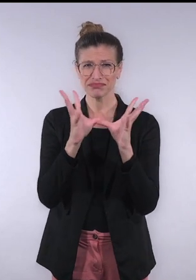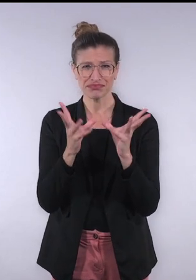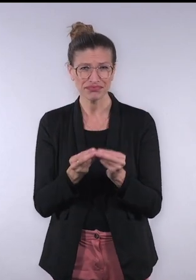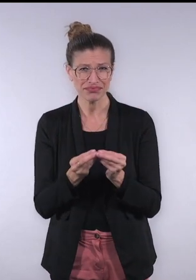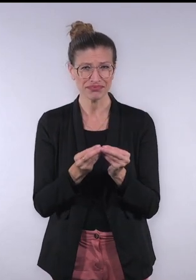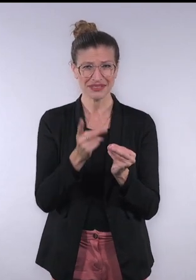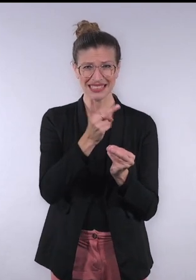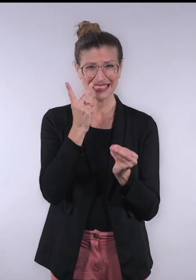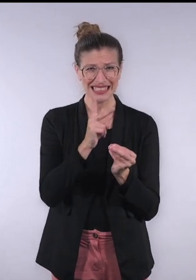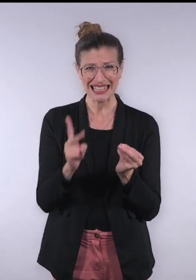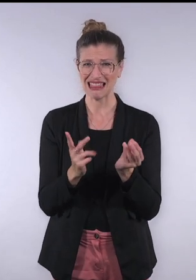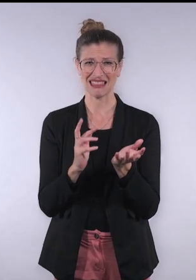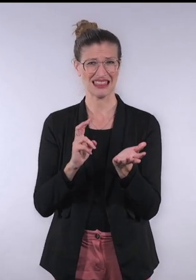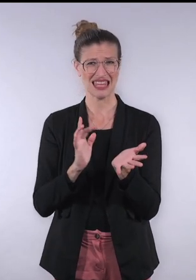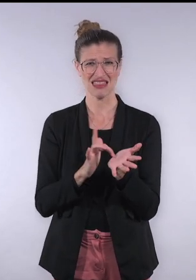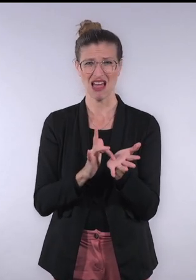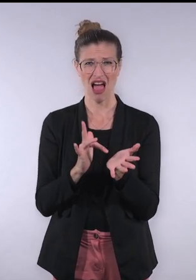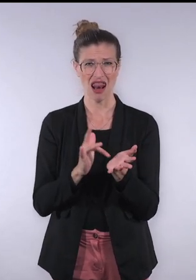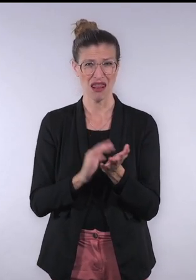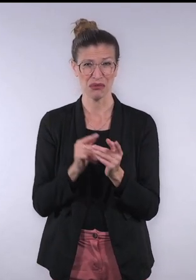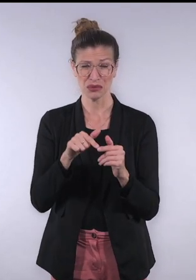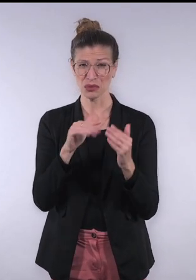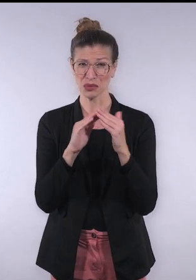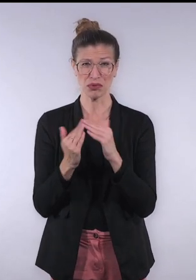Coverage: It covers all your digital assets. Communication: